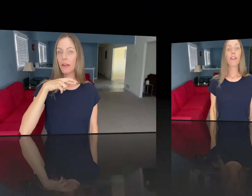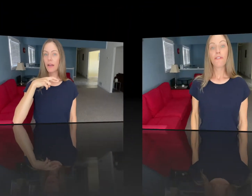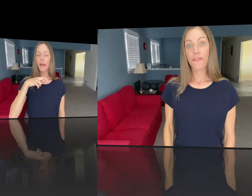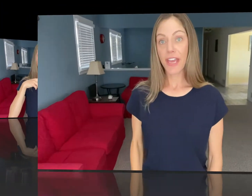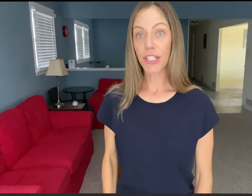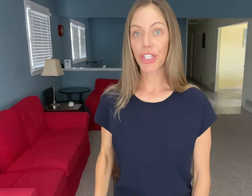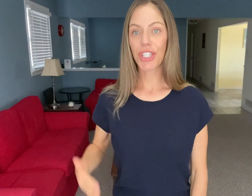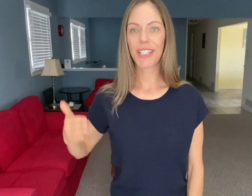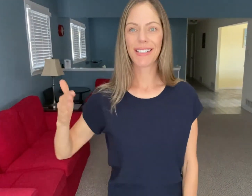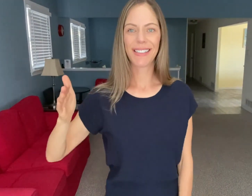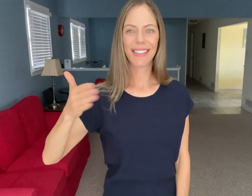FISH